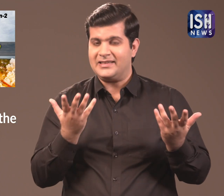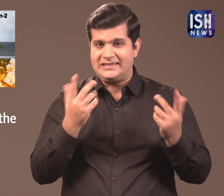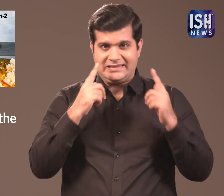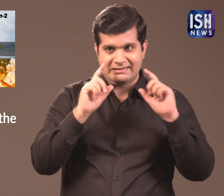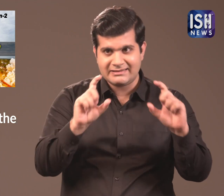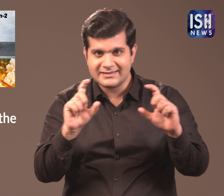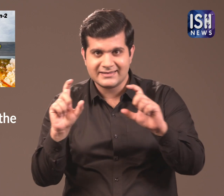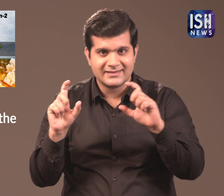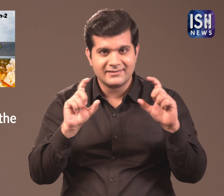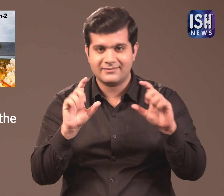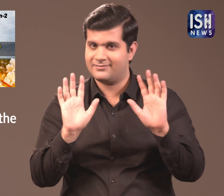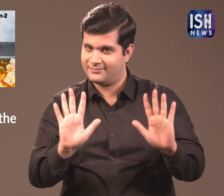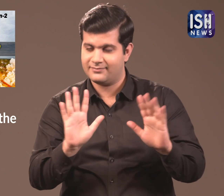This is why they are tensed and careful.